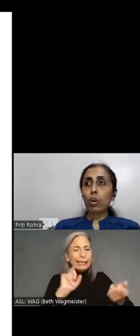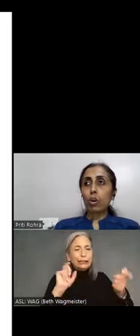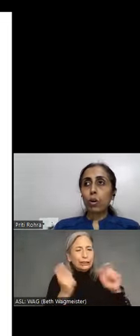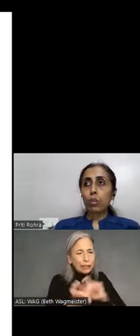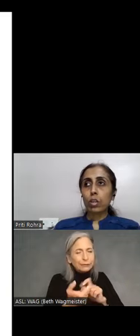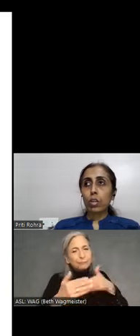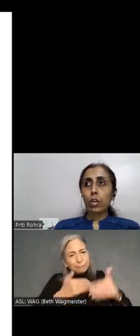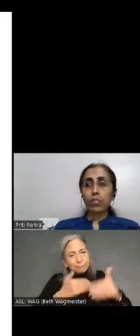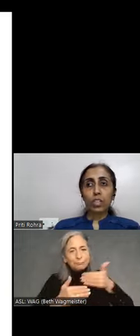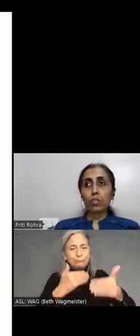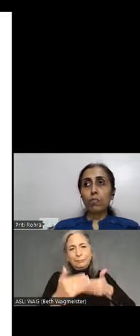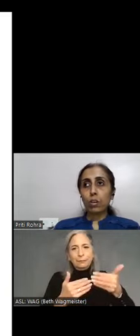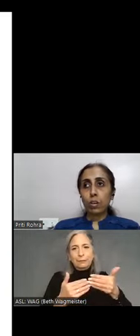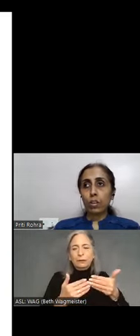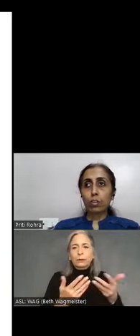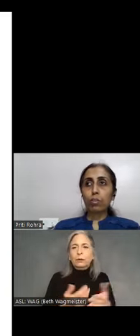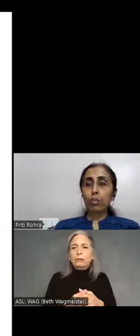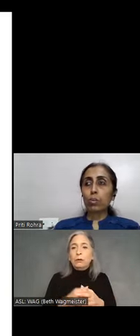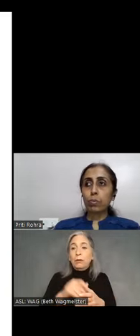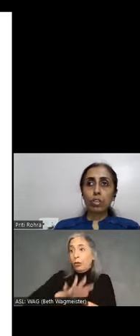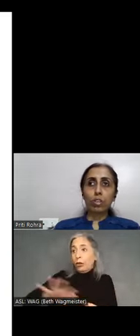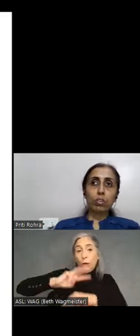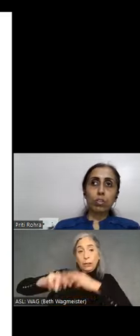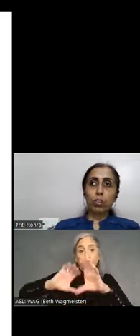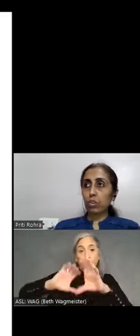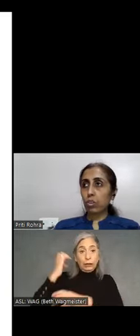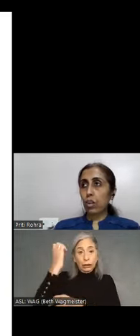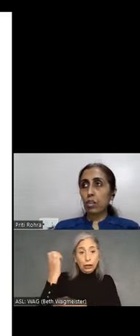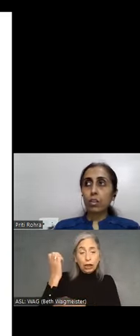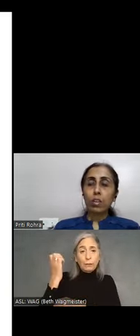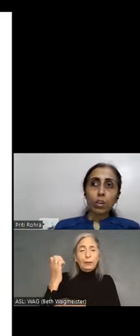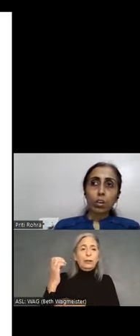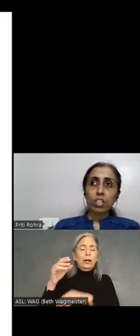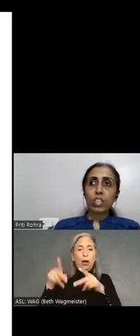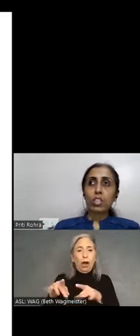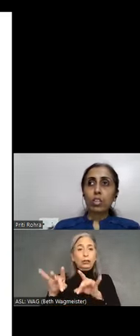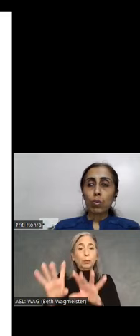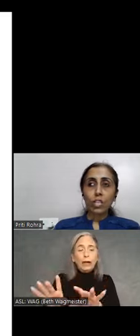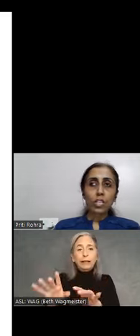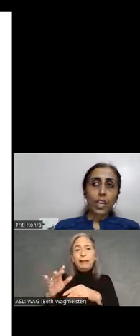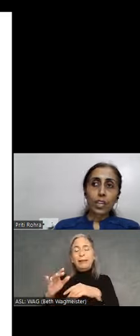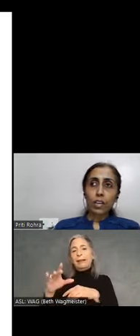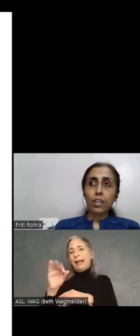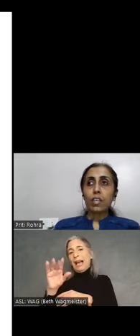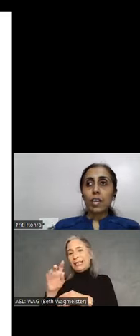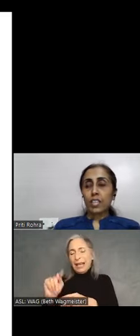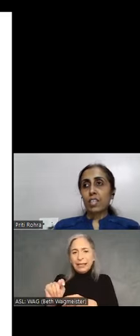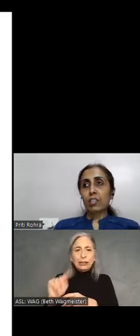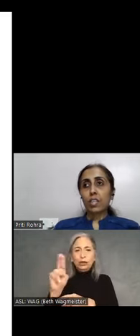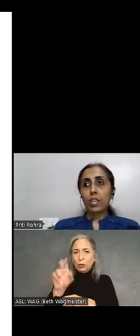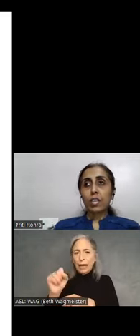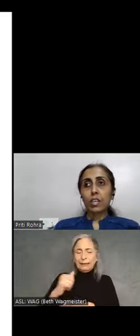about the western world, the European region, Australian continent, U.S., Canada accessibility